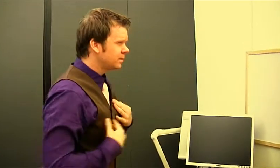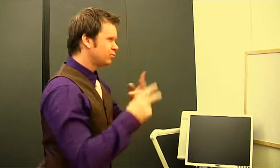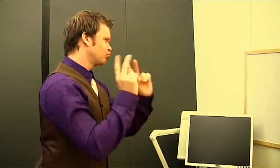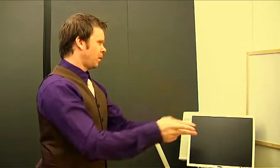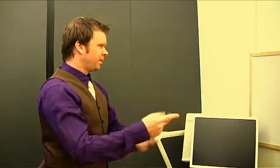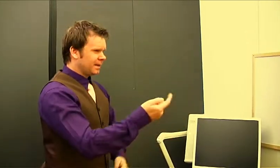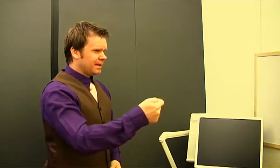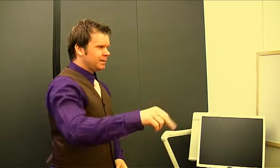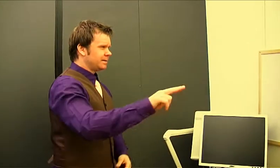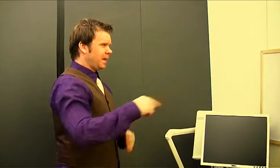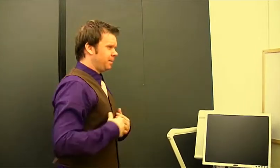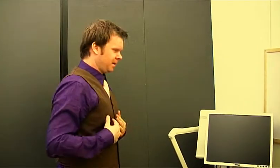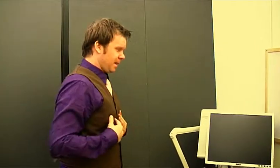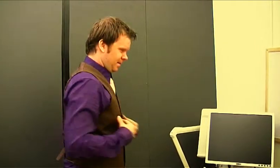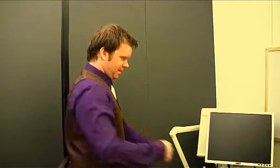Like, for example...